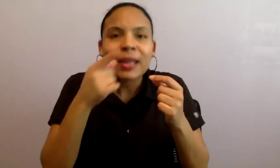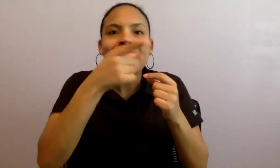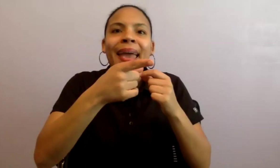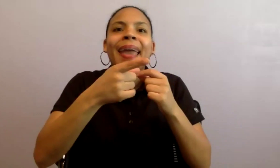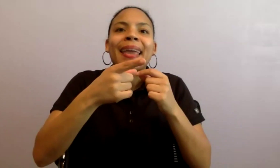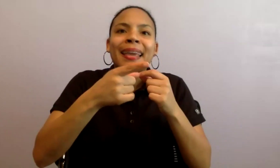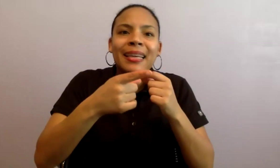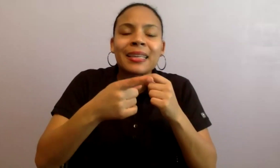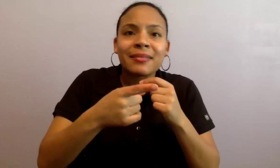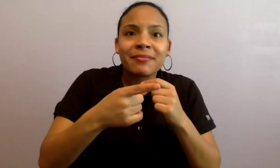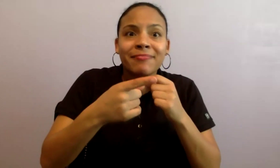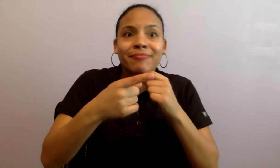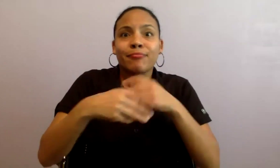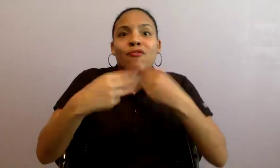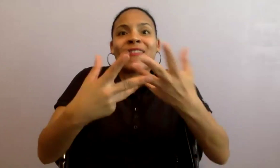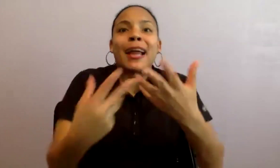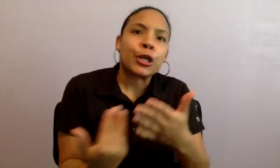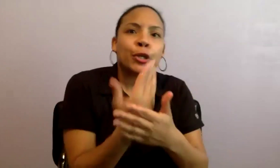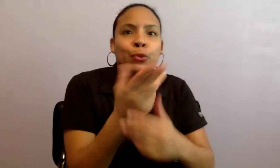bar in that community. QUITA: Last call.